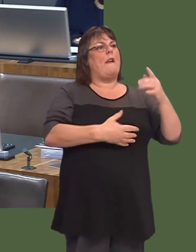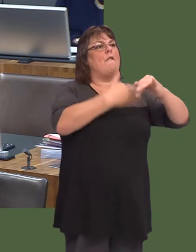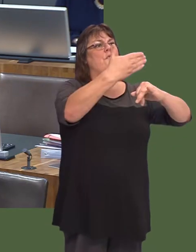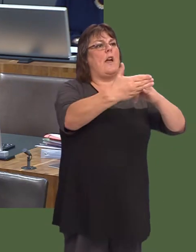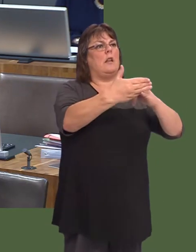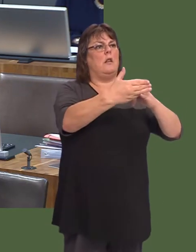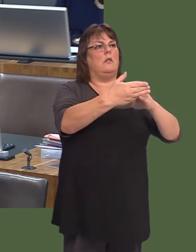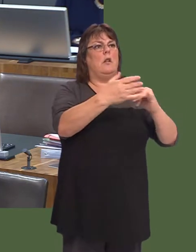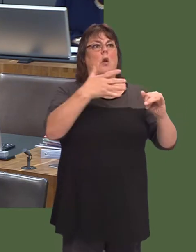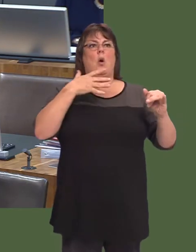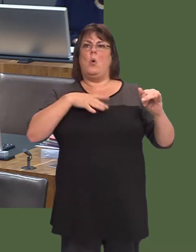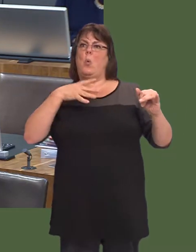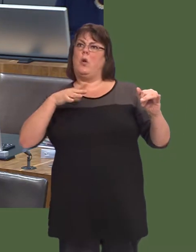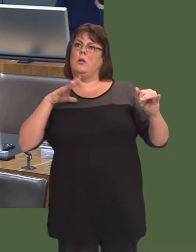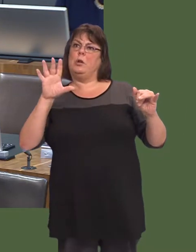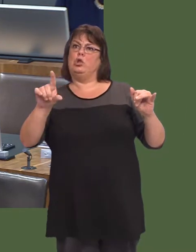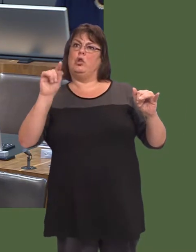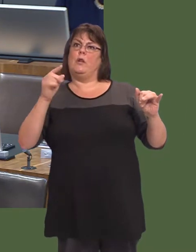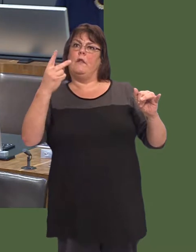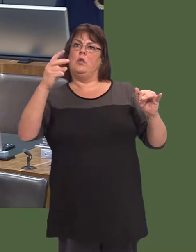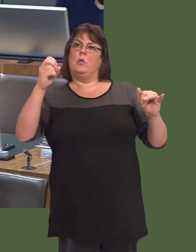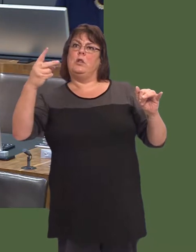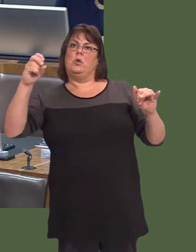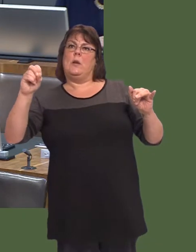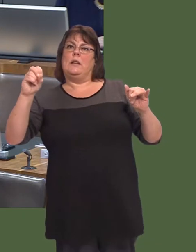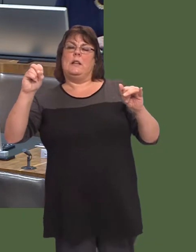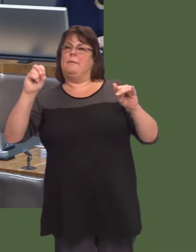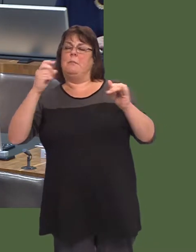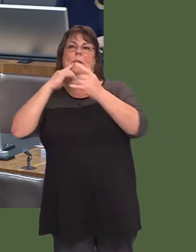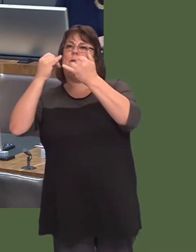a consolation prize for us for not getting to be chosen as a venue for the 2020 championships.